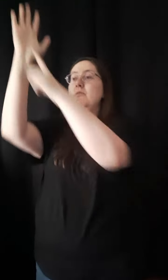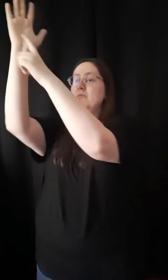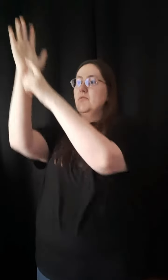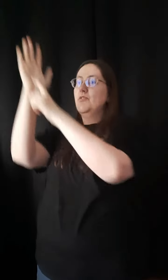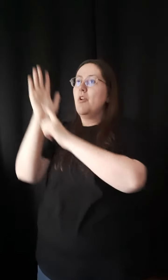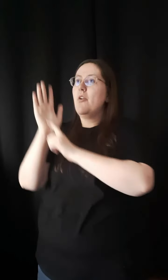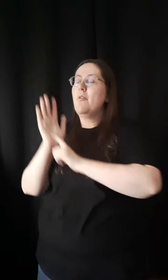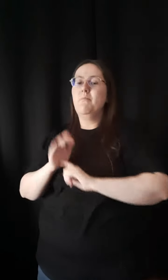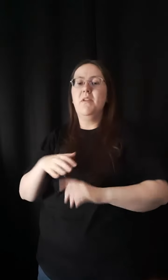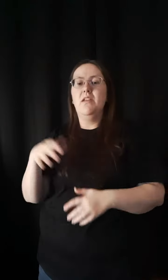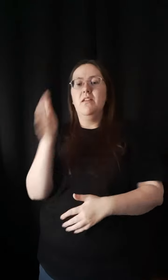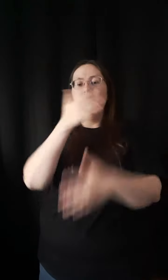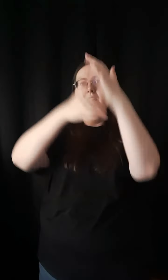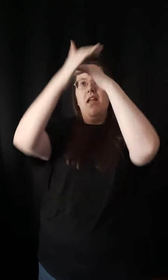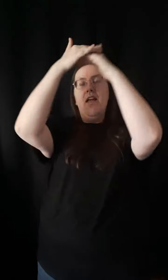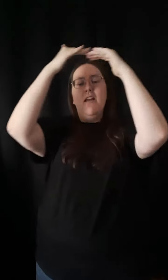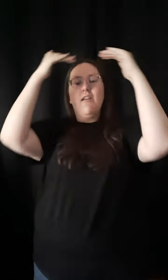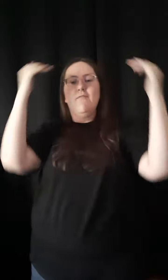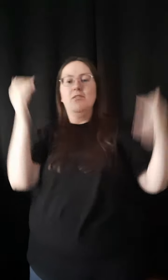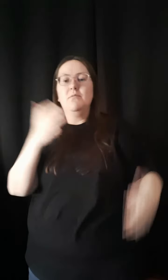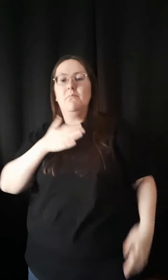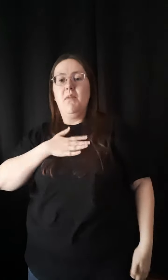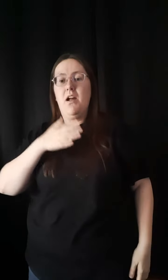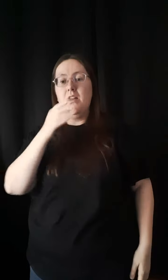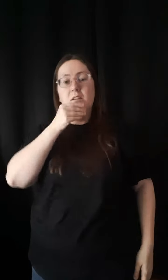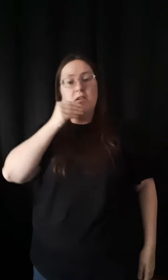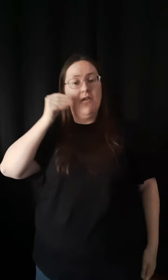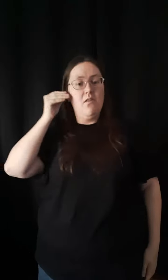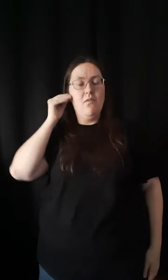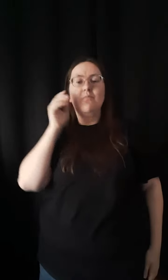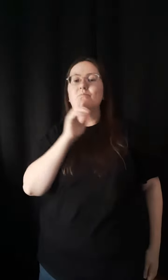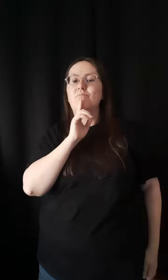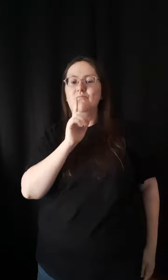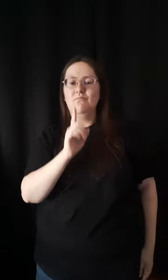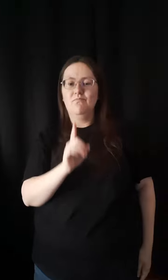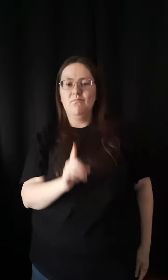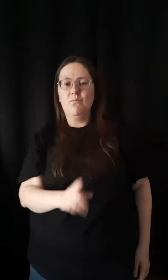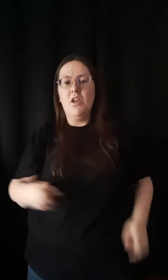For you've shown me Heaven's my true home